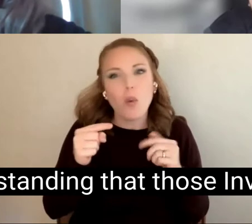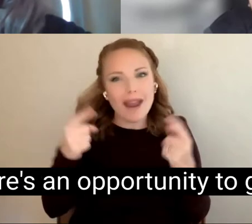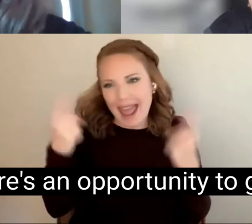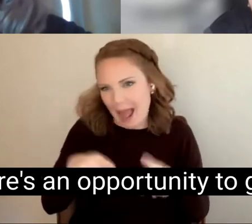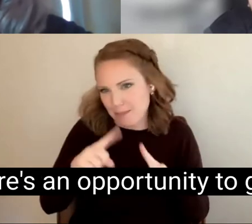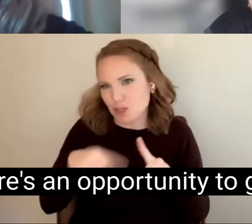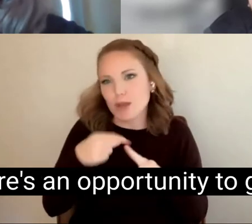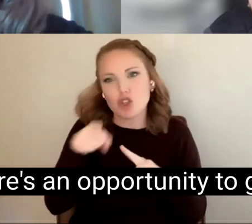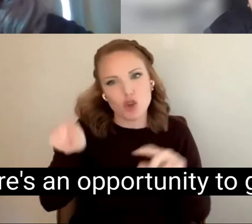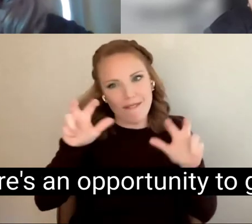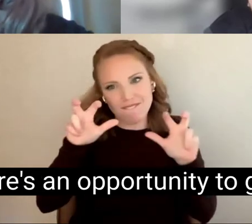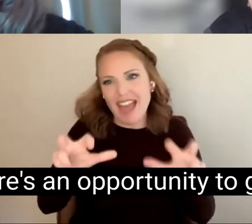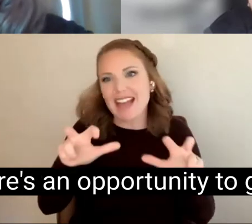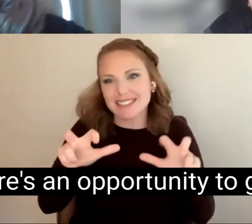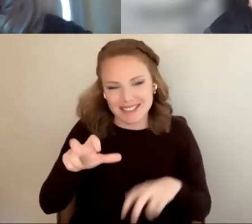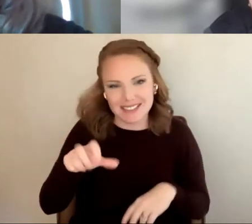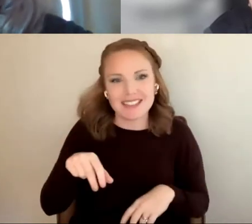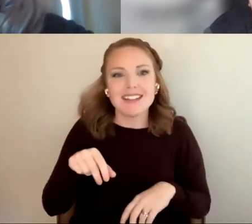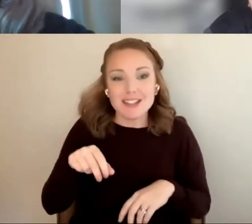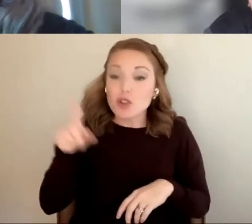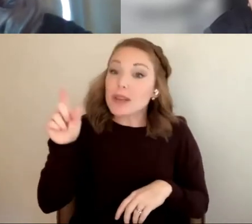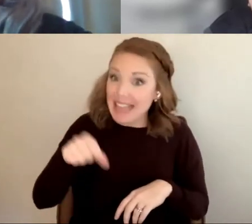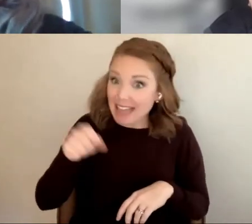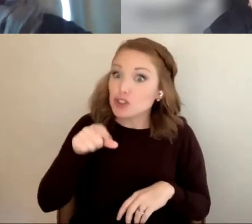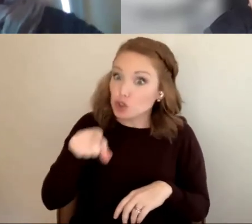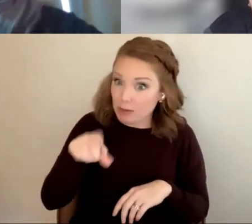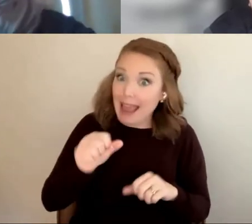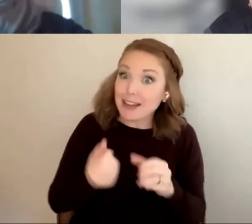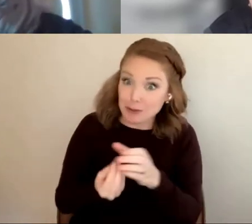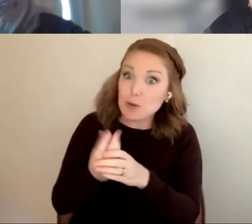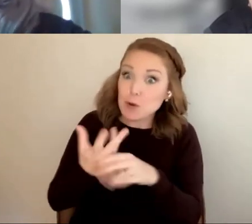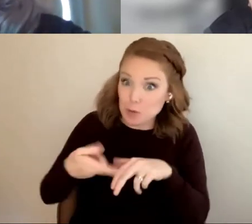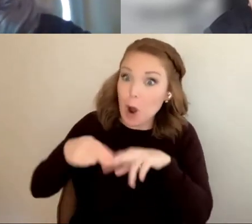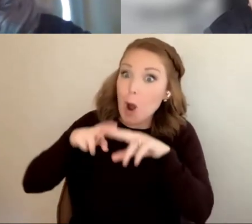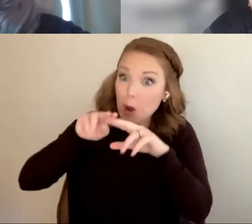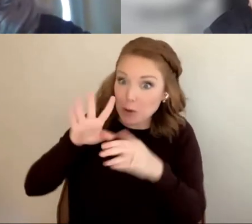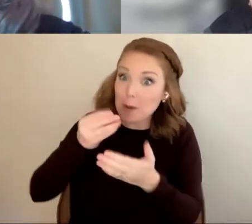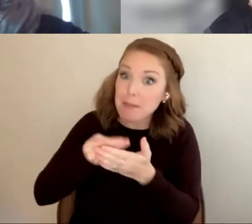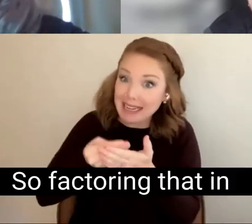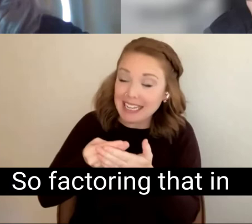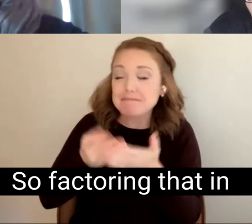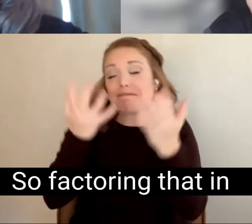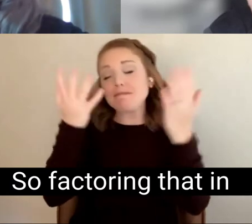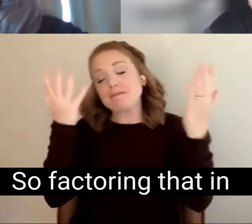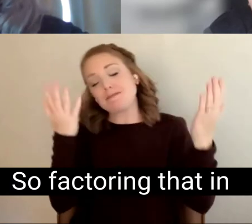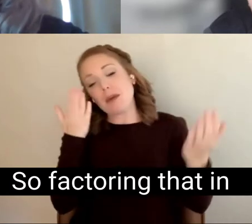while there's an opportunity to grow, the money is also potential for some losses to. So factoring that in